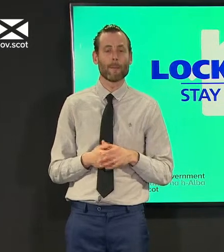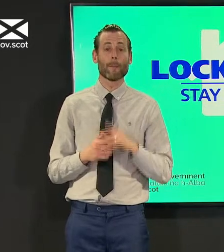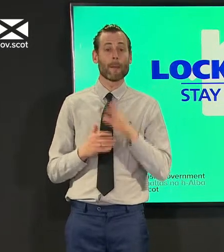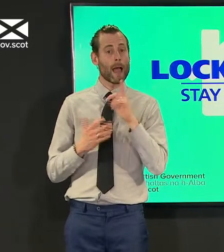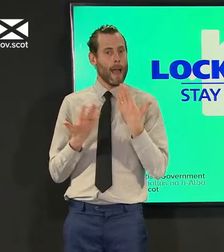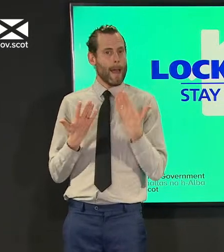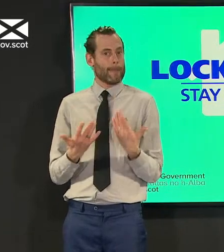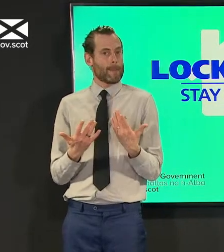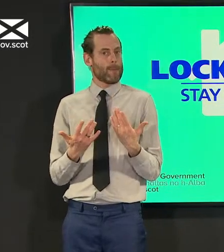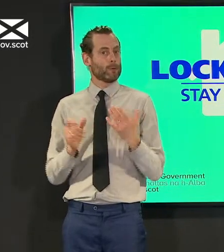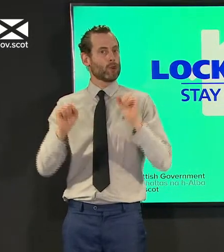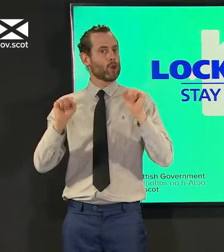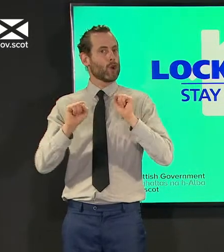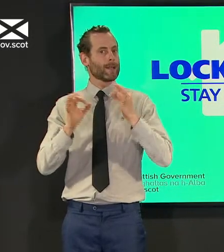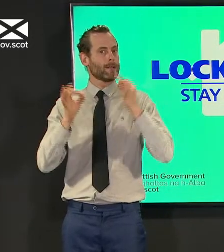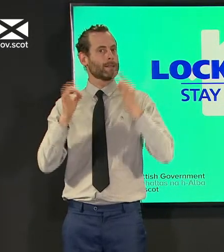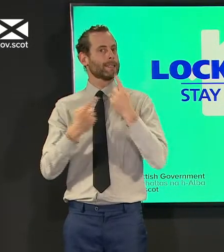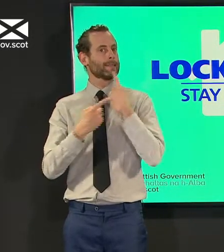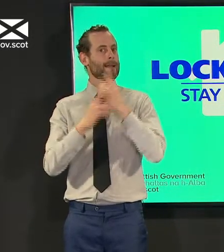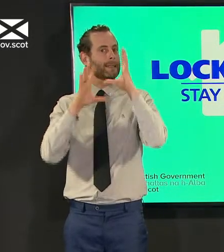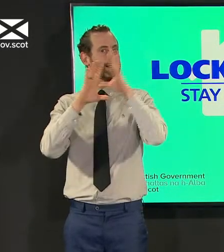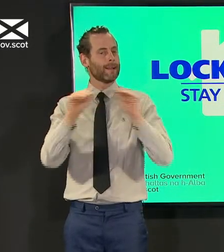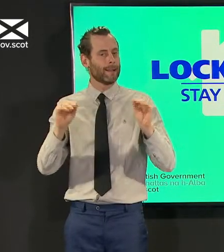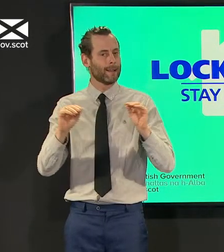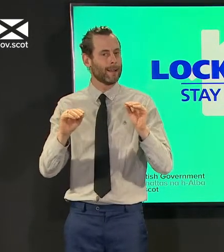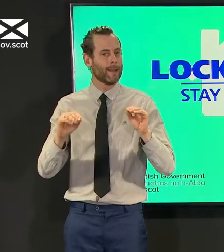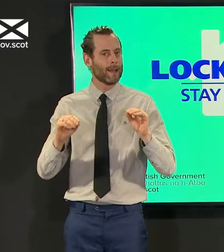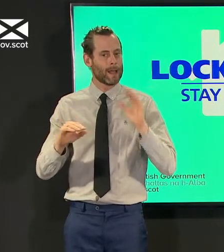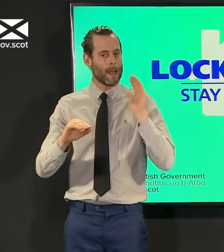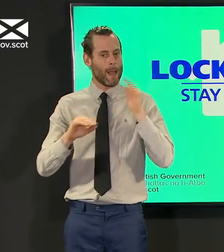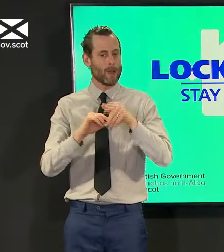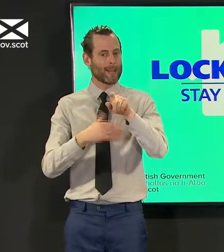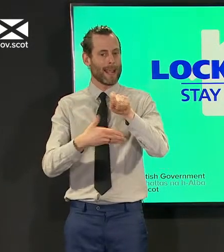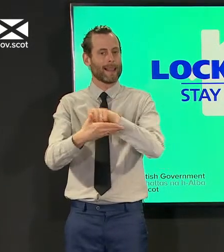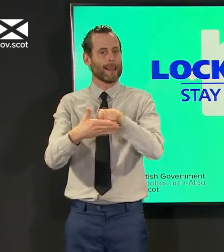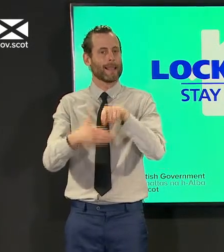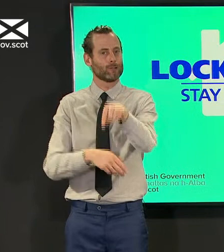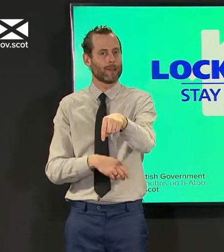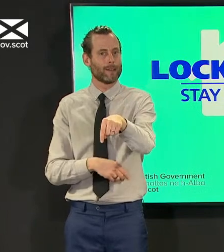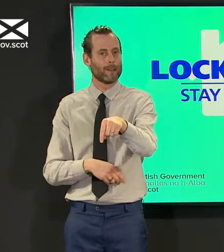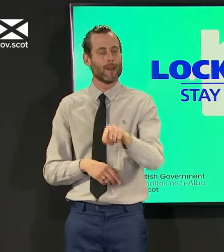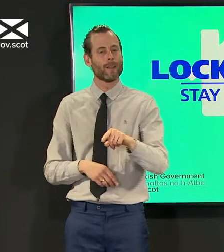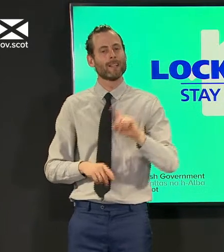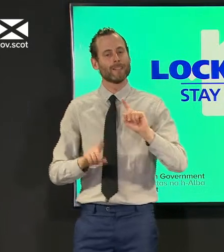have uh have been taken because of course if you think about how the weeks pan out